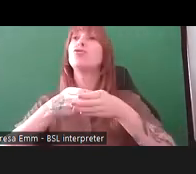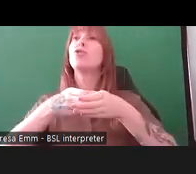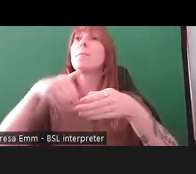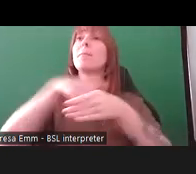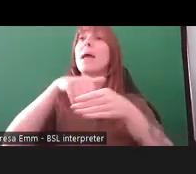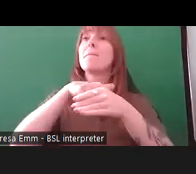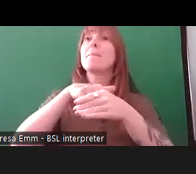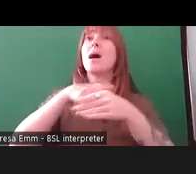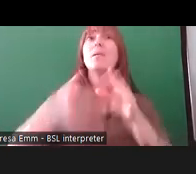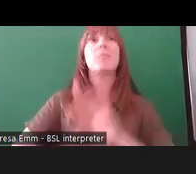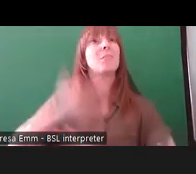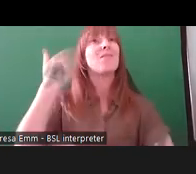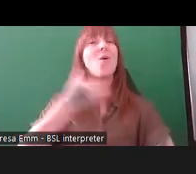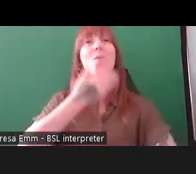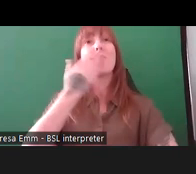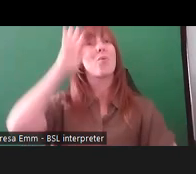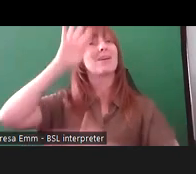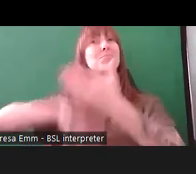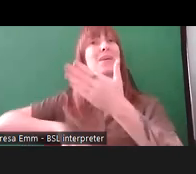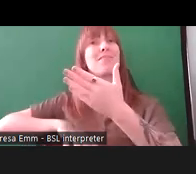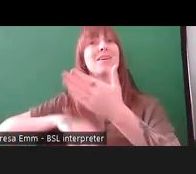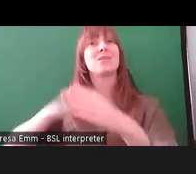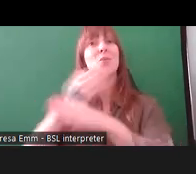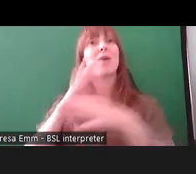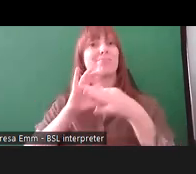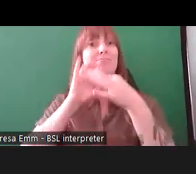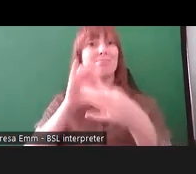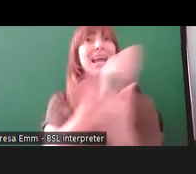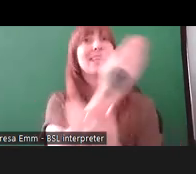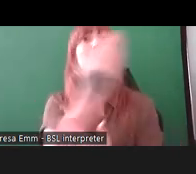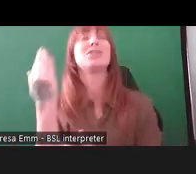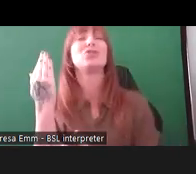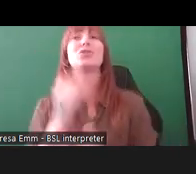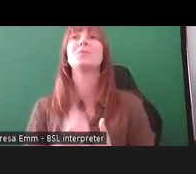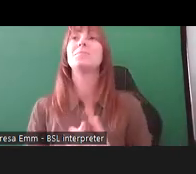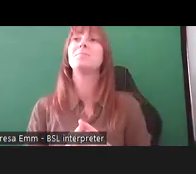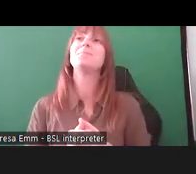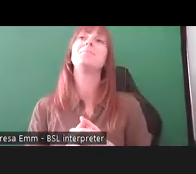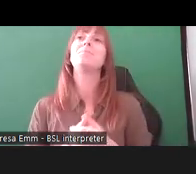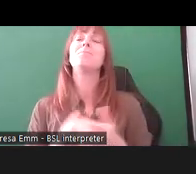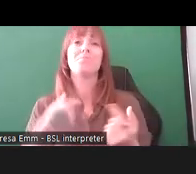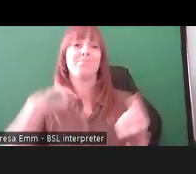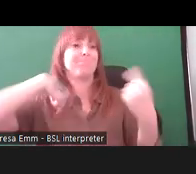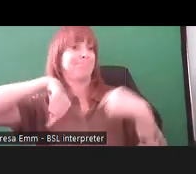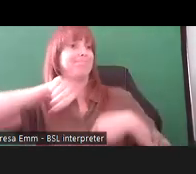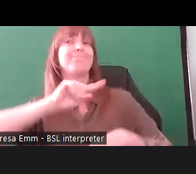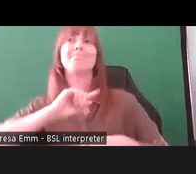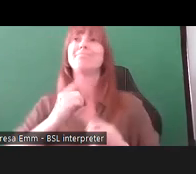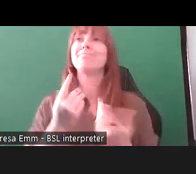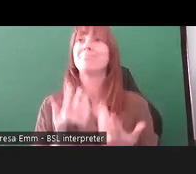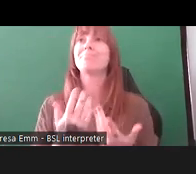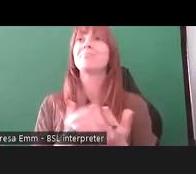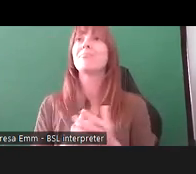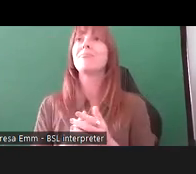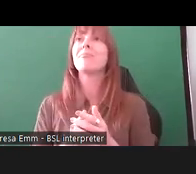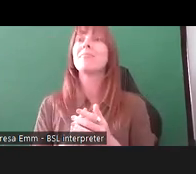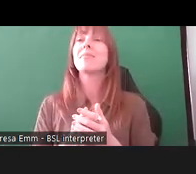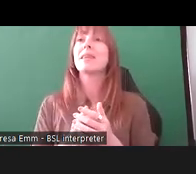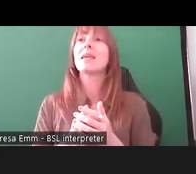prior experience working on an exhibition project before but were, and are, really well connected